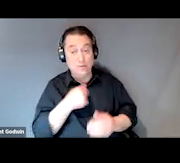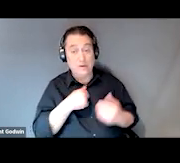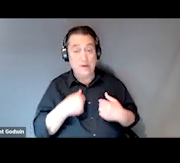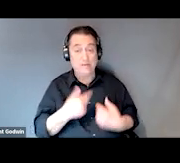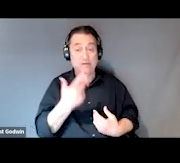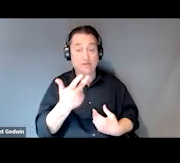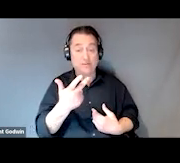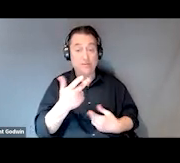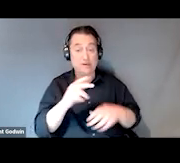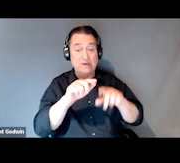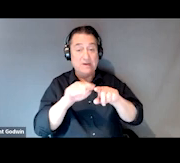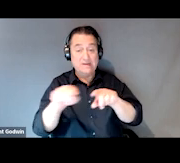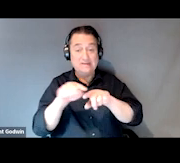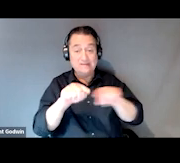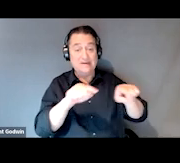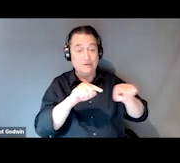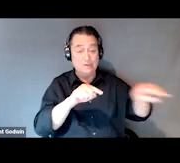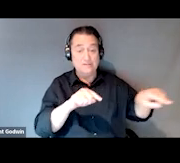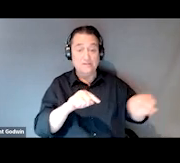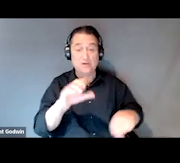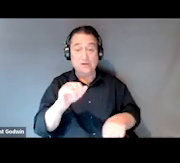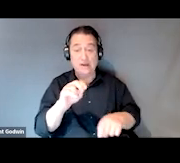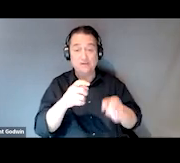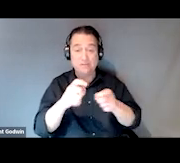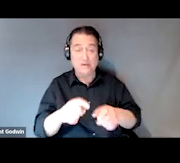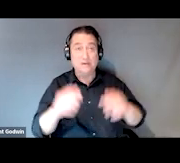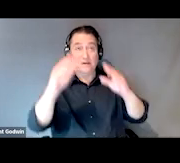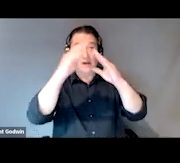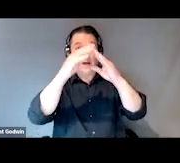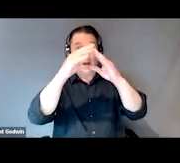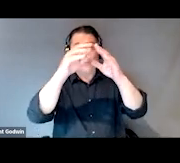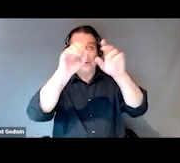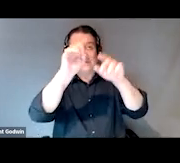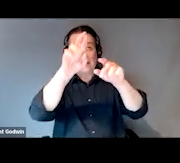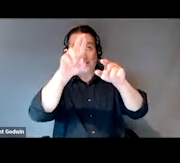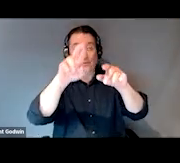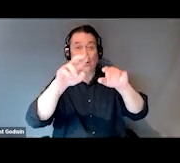of case management. There is an upper tier, a middle tier, and a lower tier.